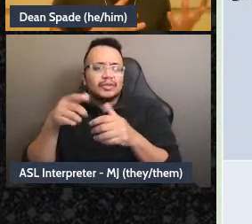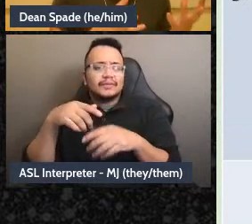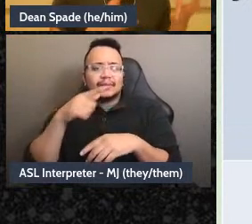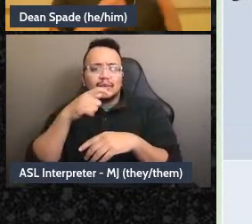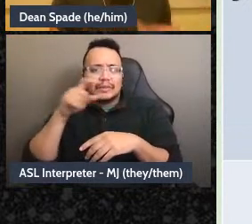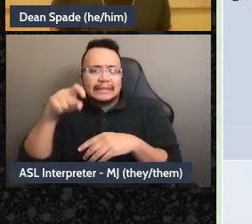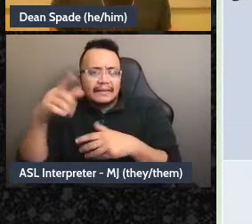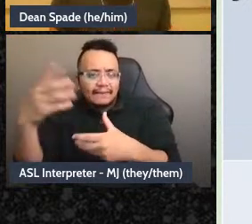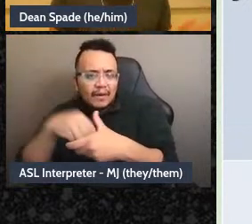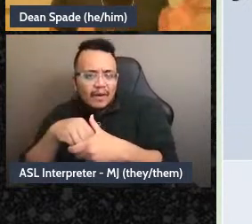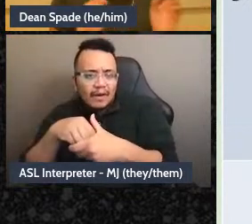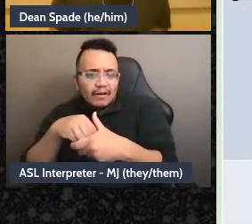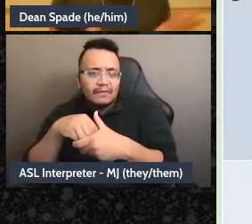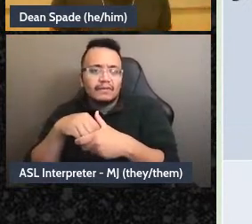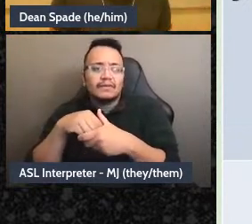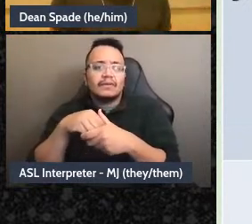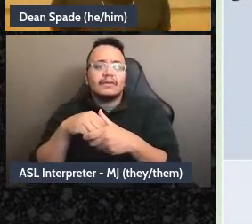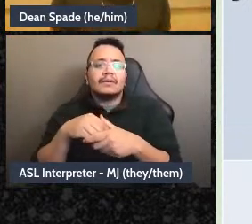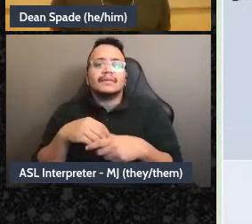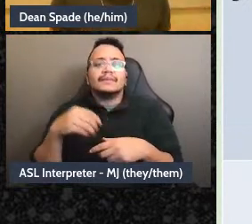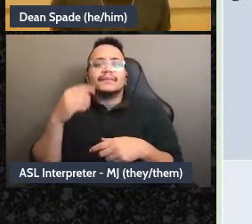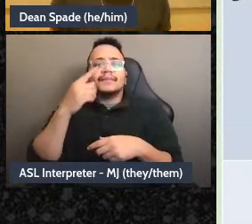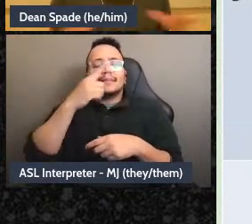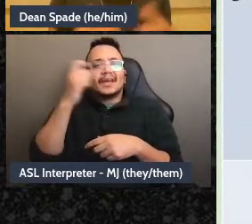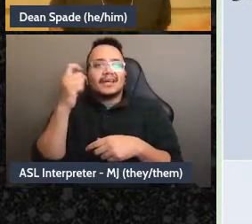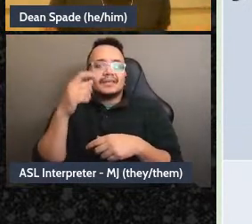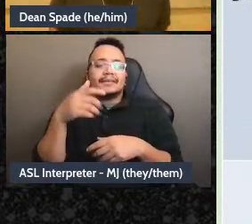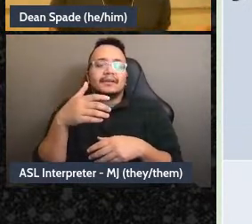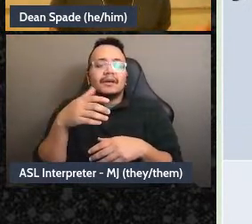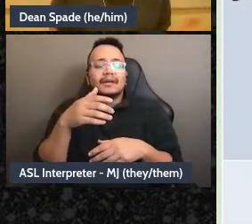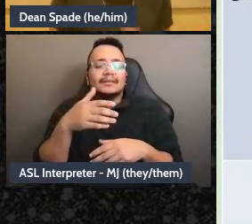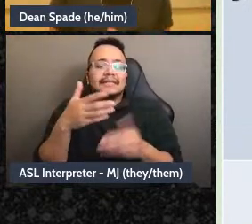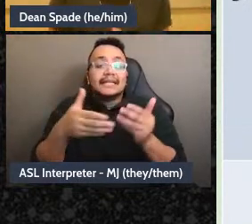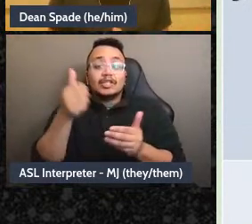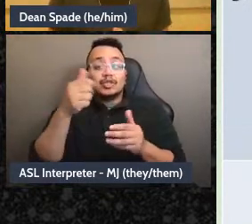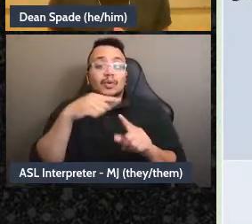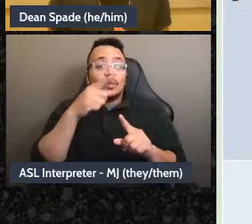a place where more stuff can just be implemented by a team or even by a person on that team because